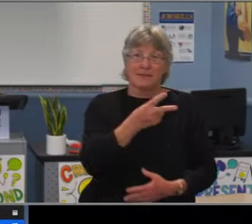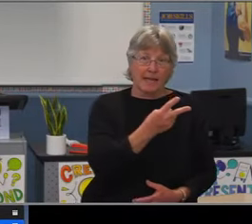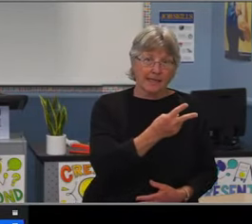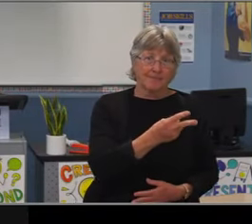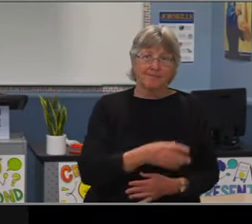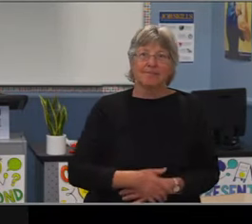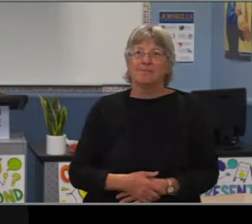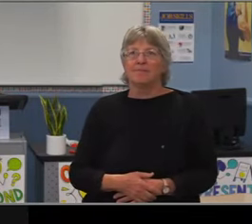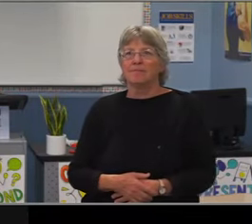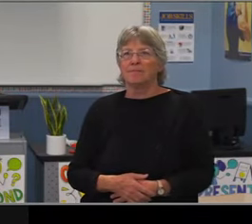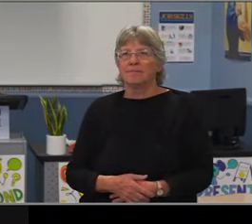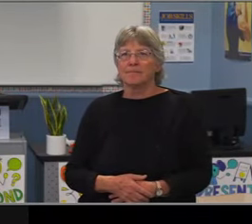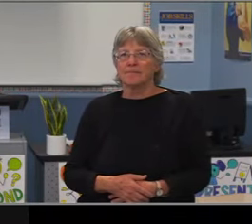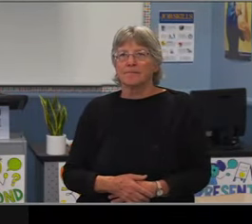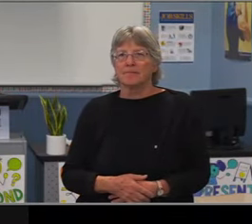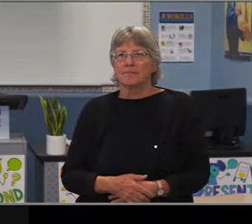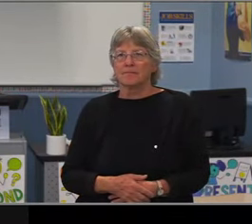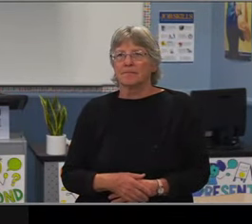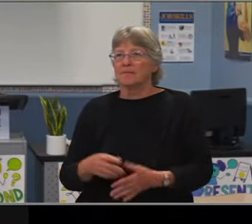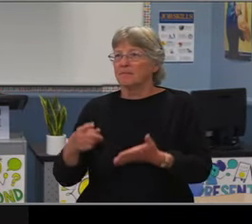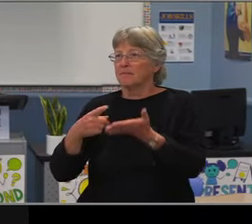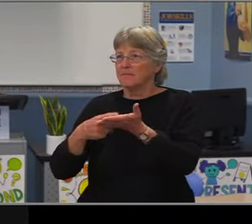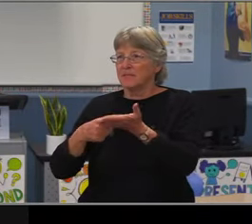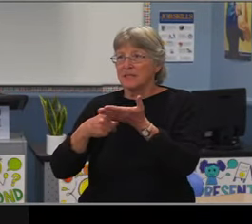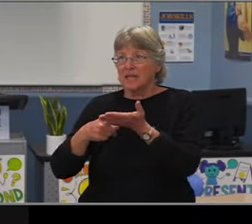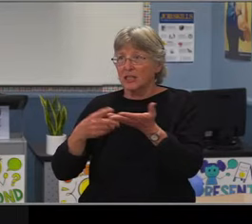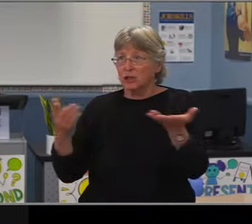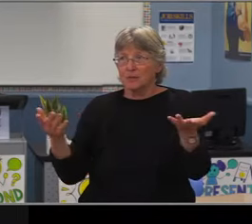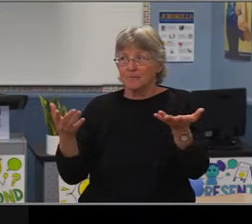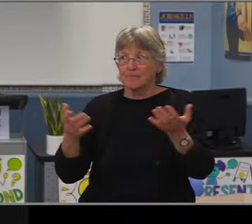Dr. Williams? Aye I vote, Aye.